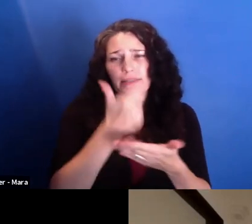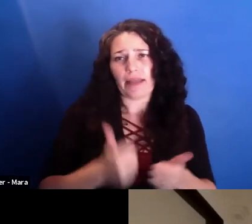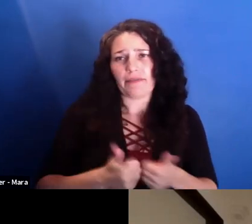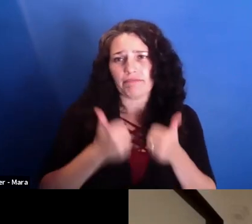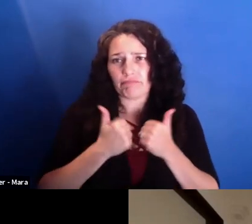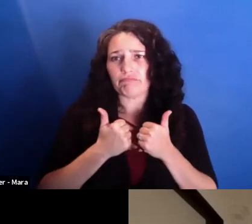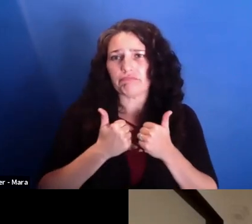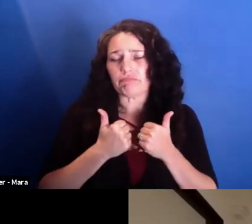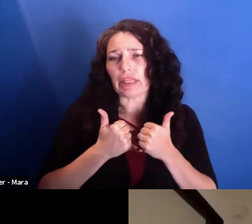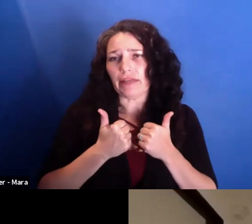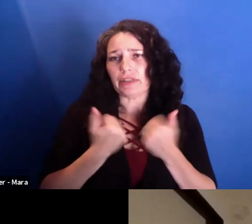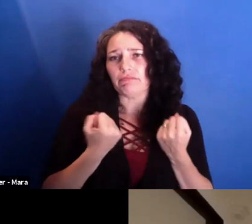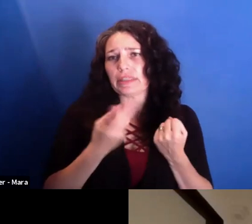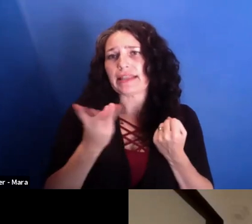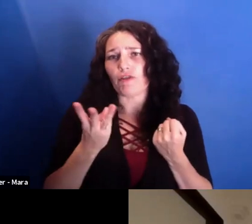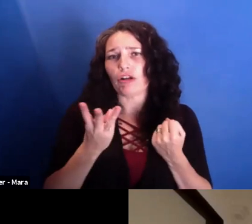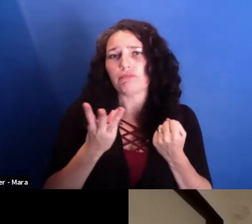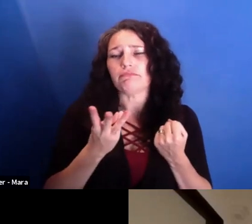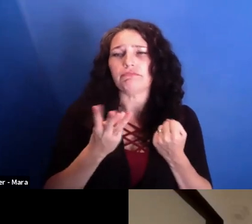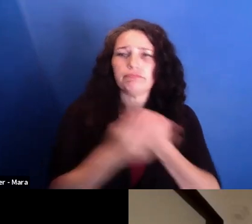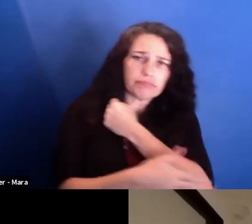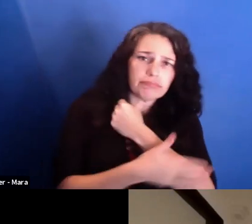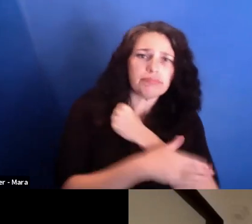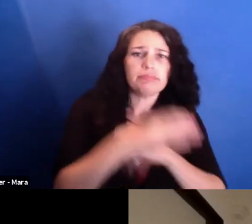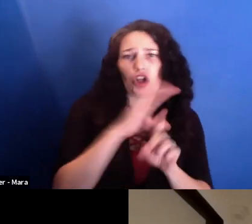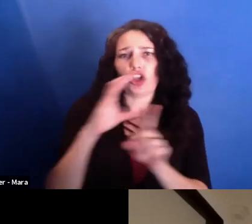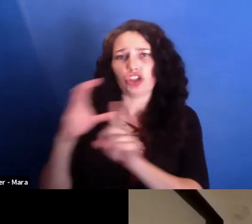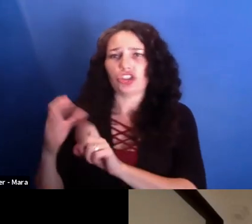and worked with different people.